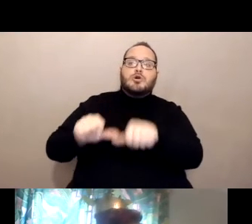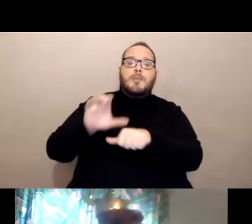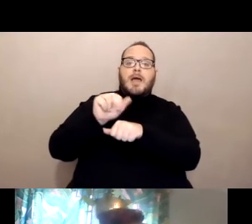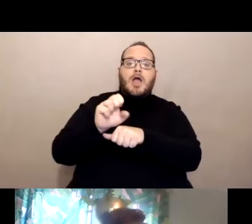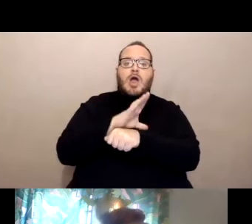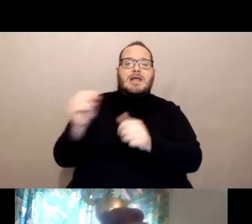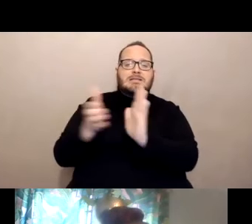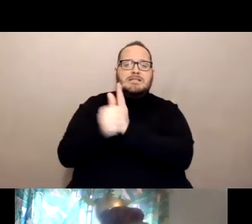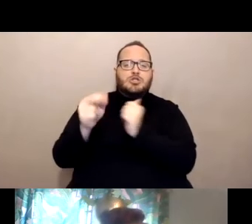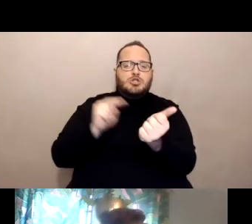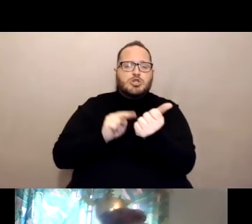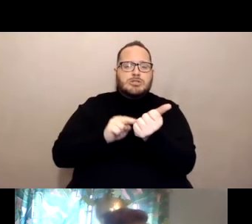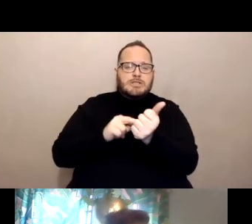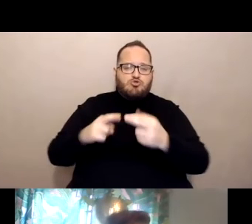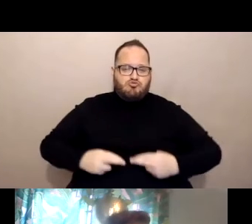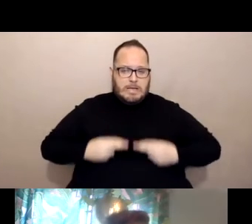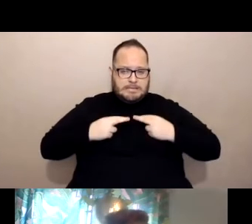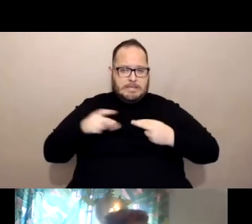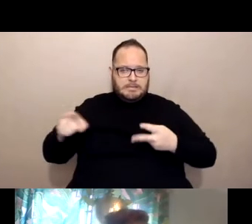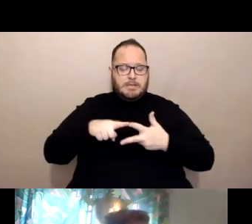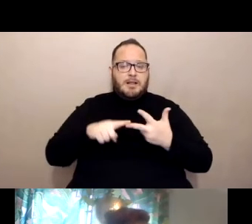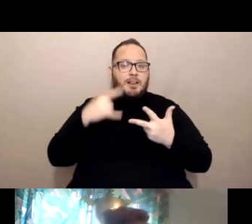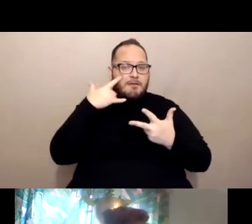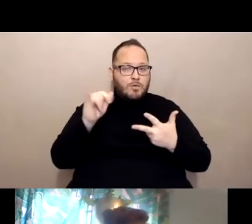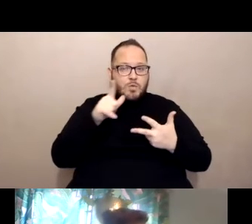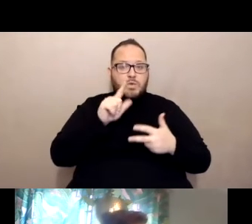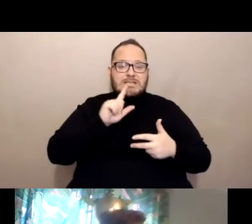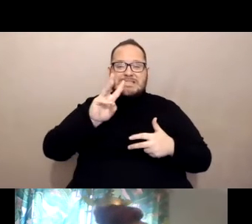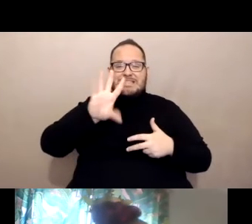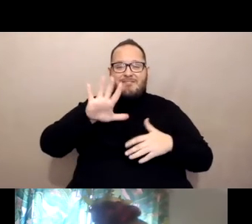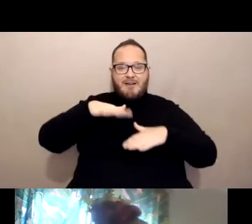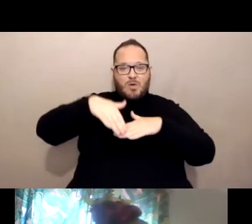Californians who are 65 years of age and older,